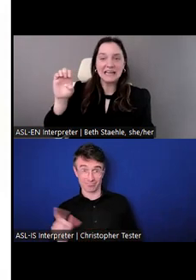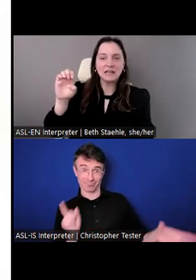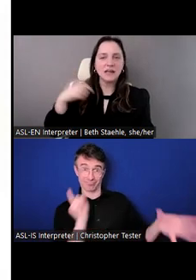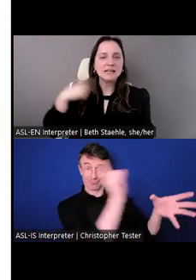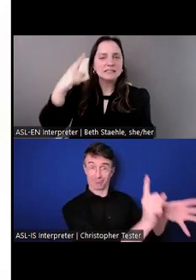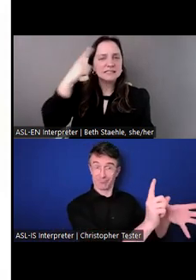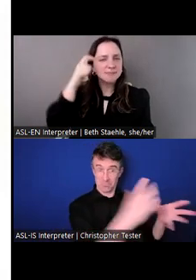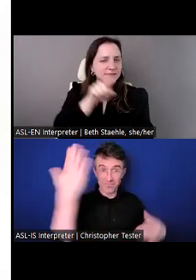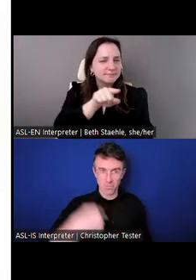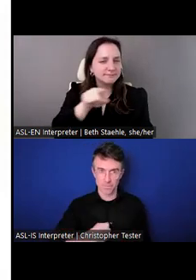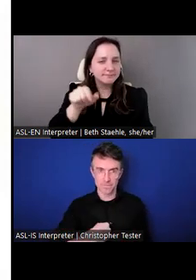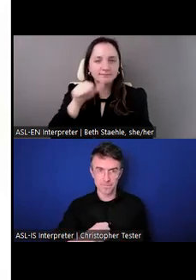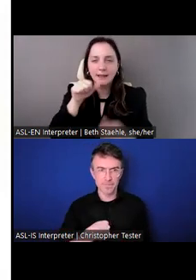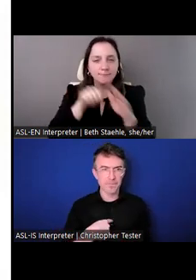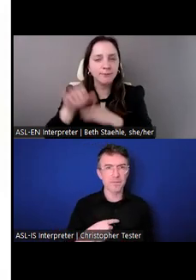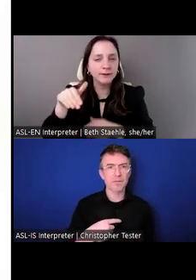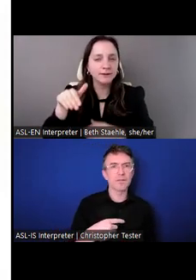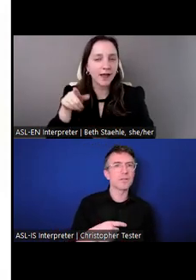Worked at a restaurant in one summer.